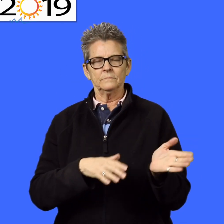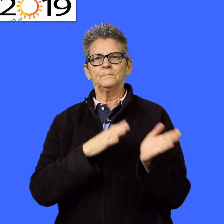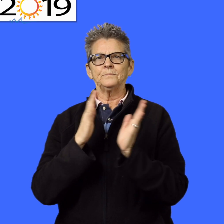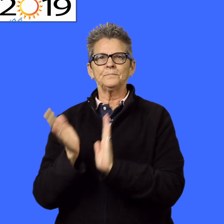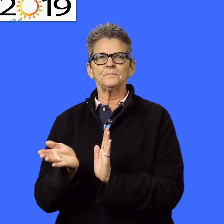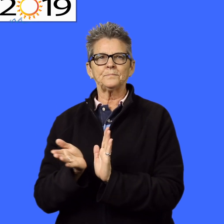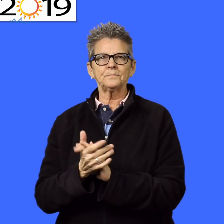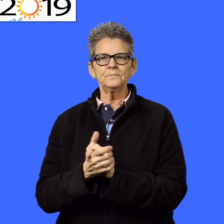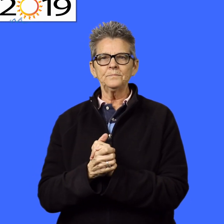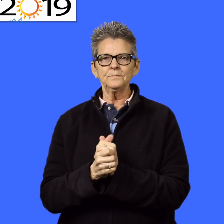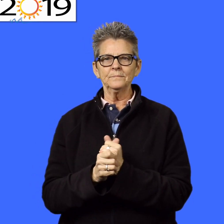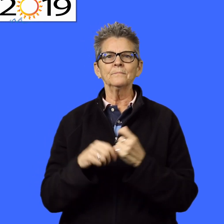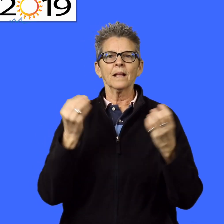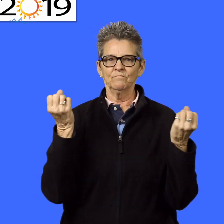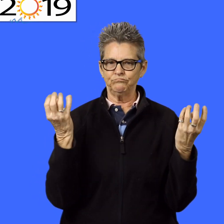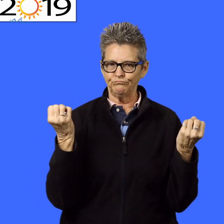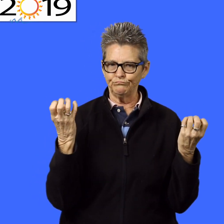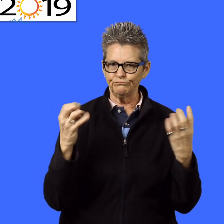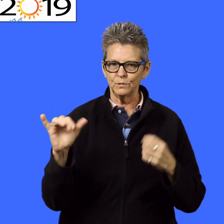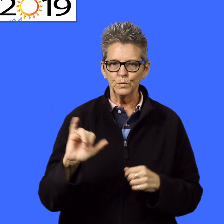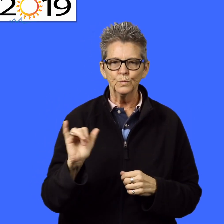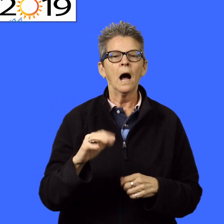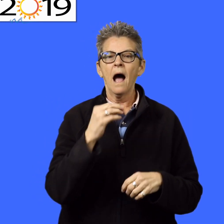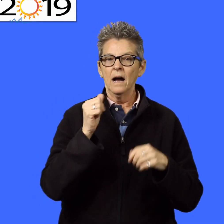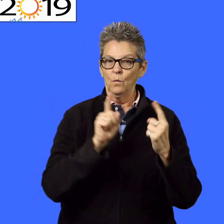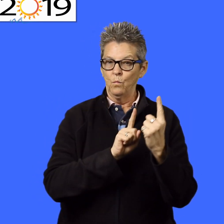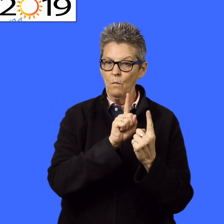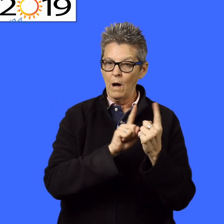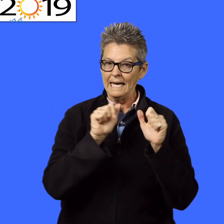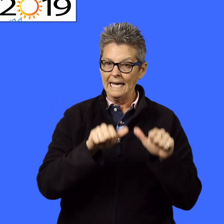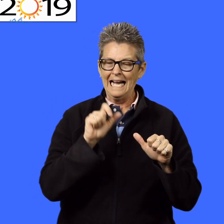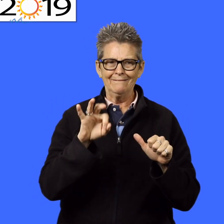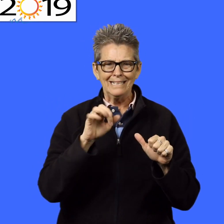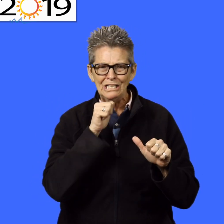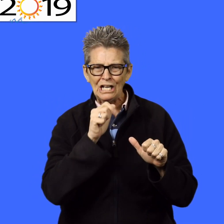American Sign Language, and even one-on-one support for clarification, if needed.